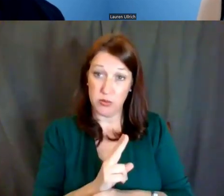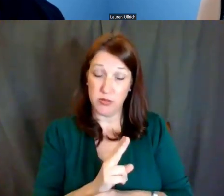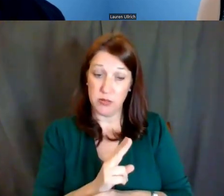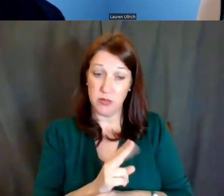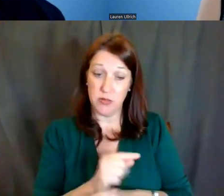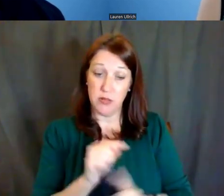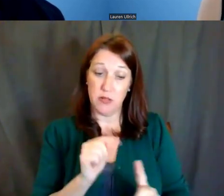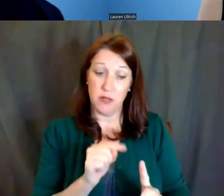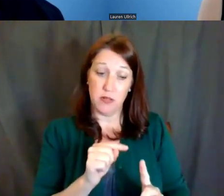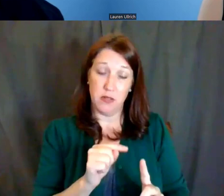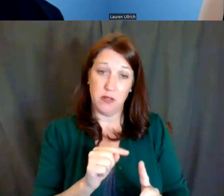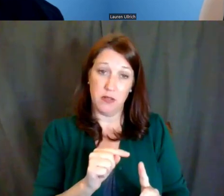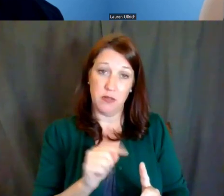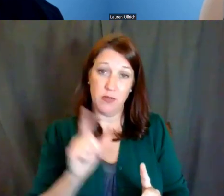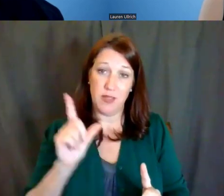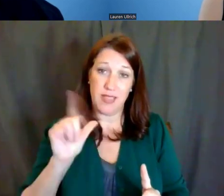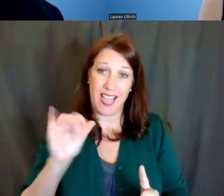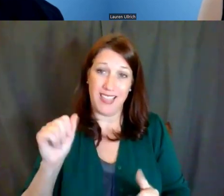that Lisa was talking about with NSF,